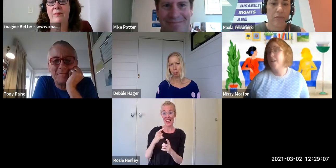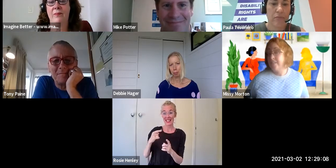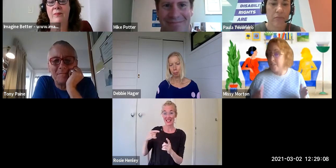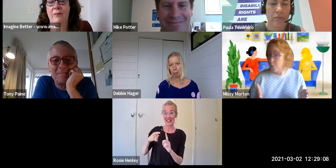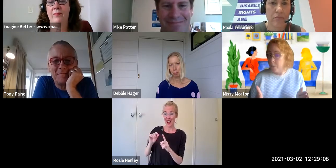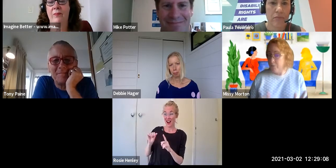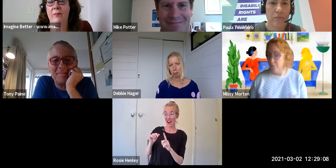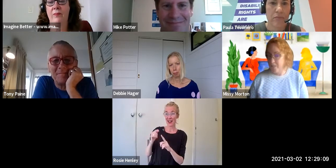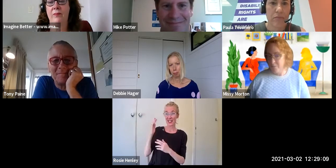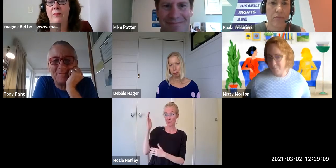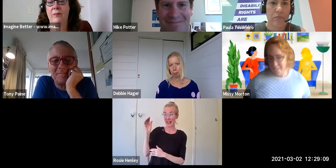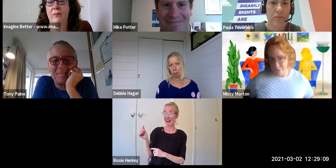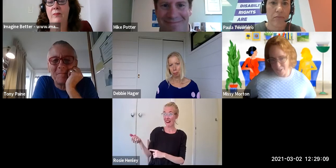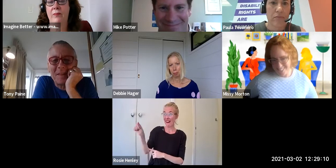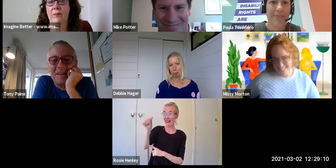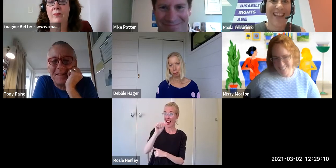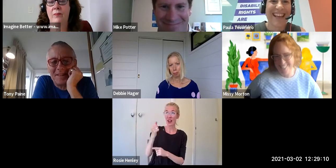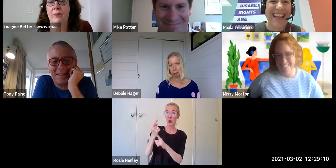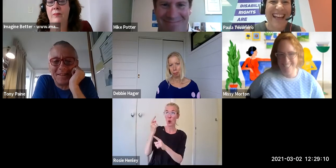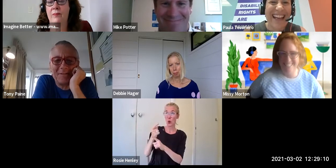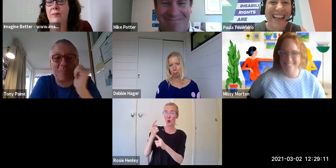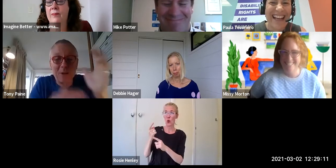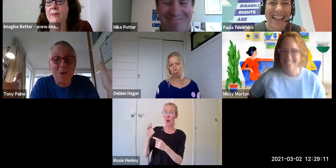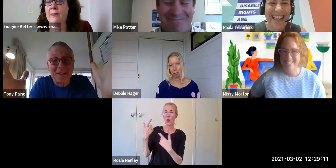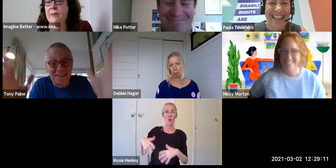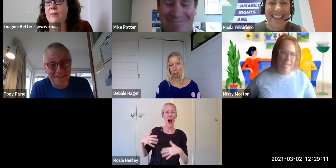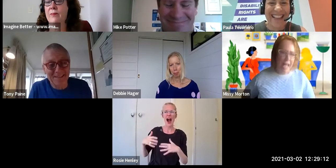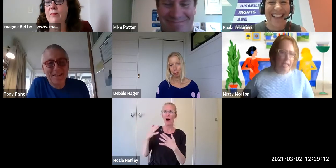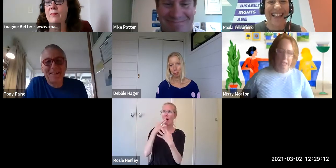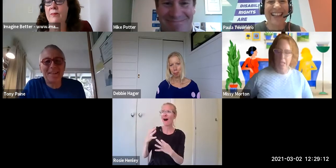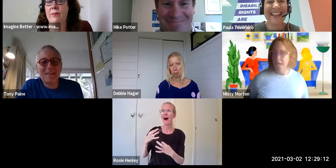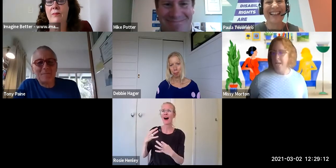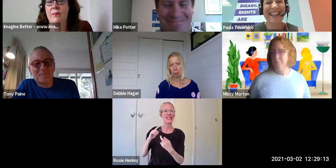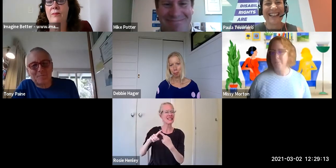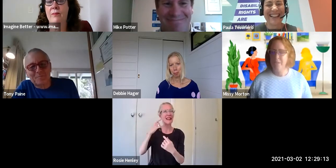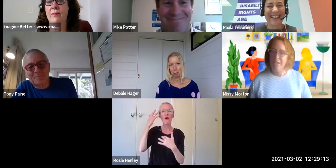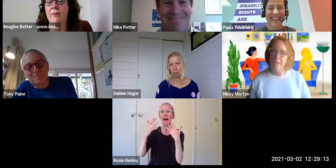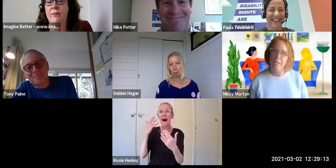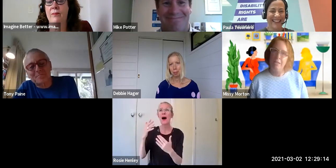to stick to the brief you've just given me now - Tony, that's pretty wide.